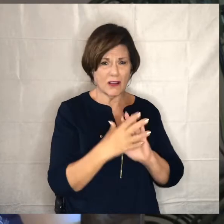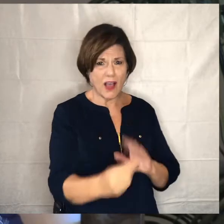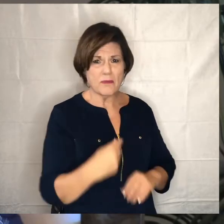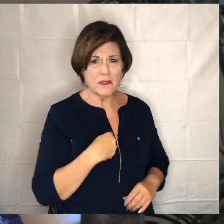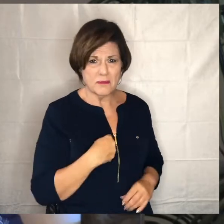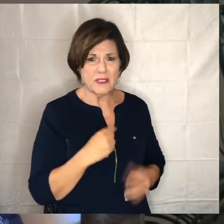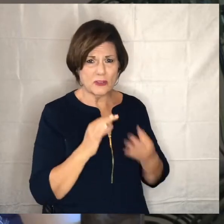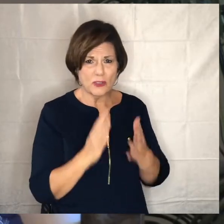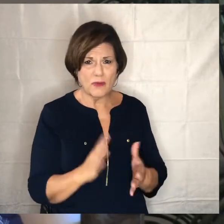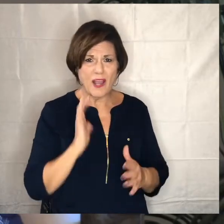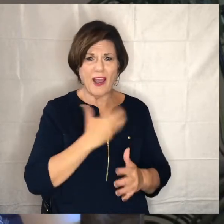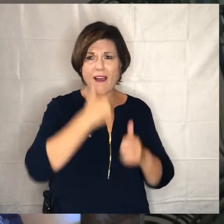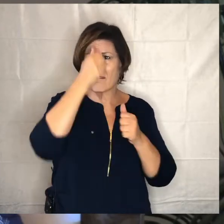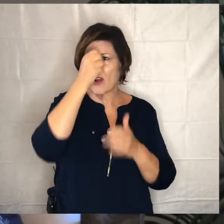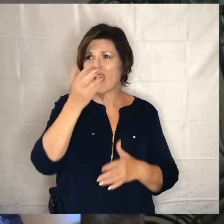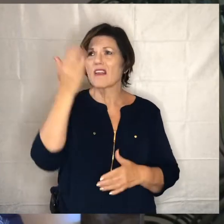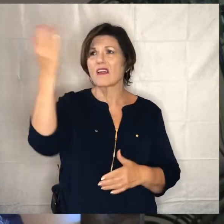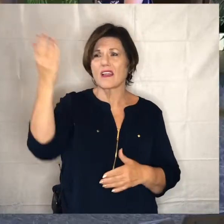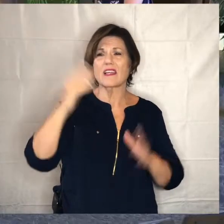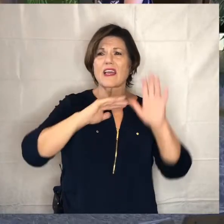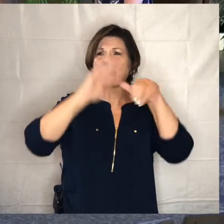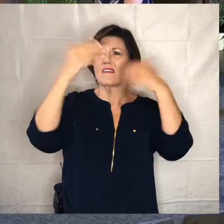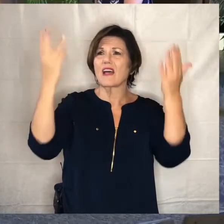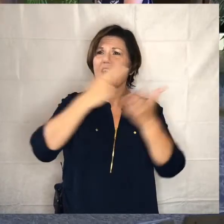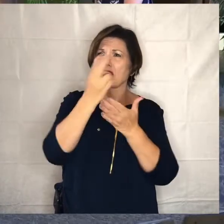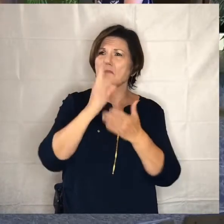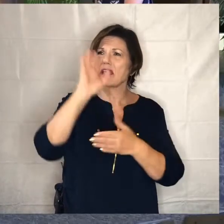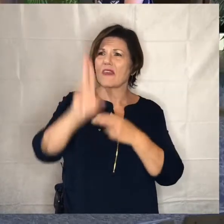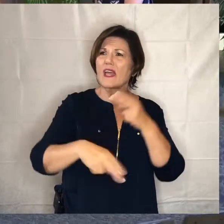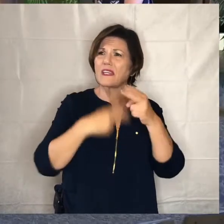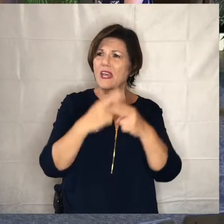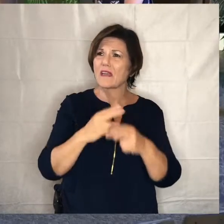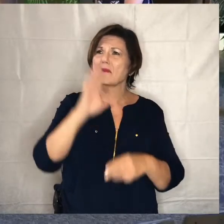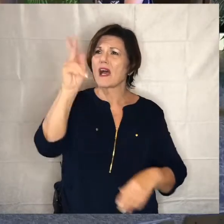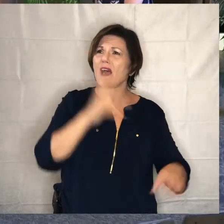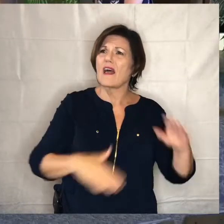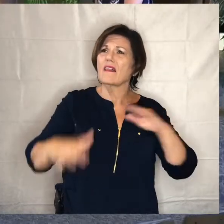our father who art in heaven hallowed be thy name